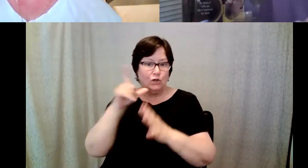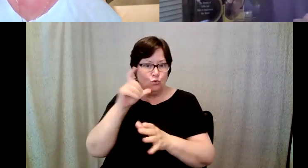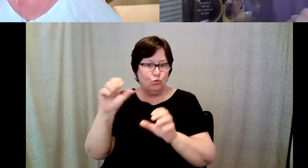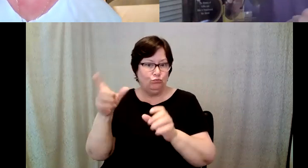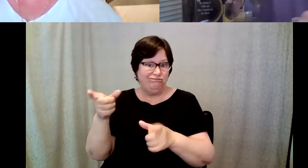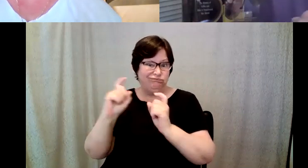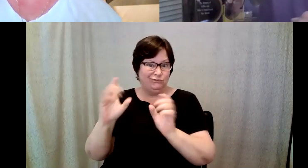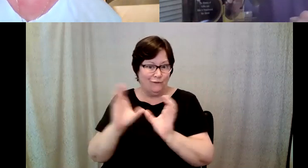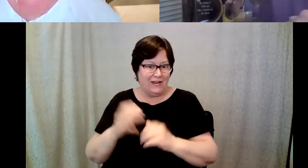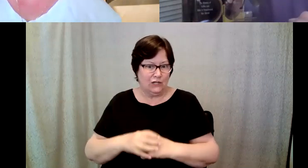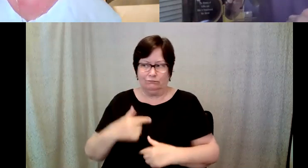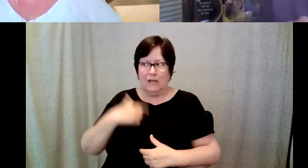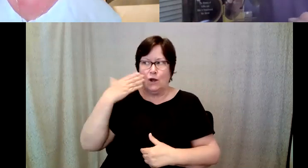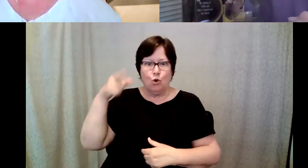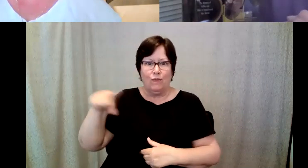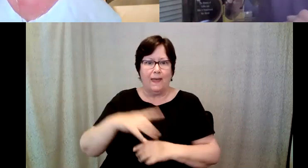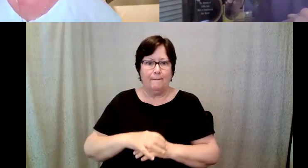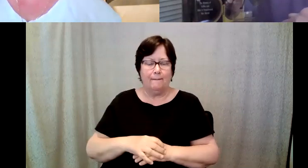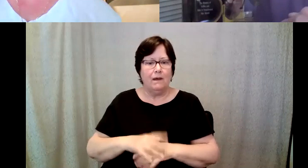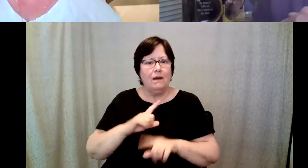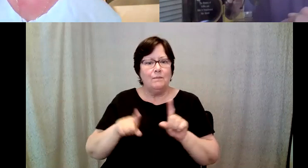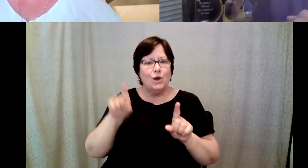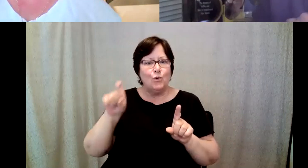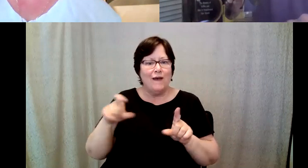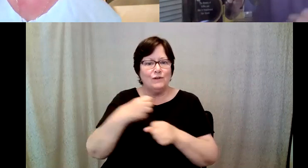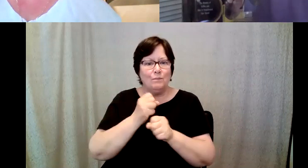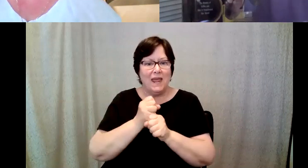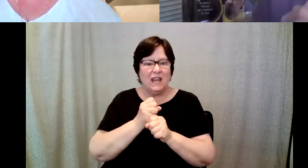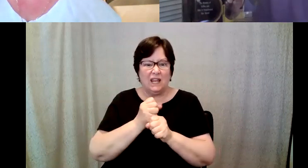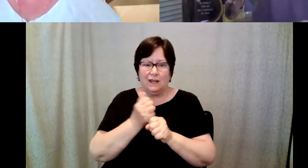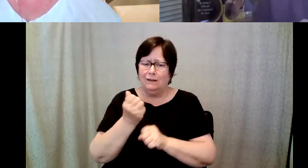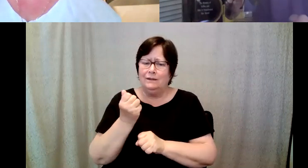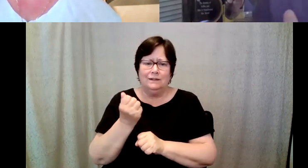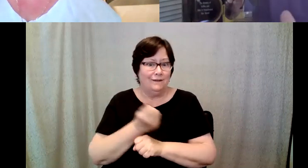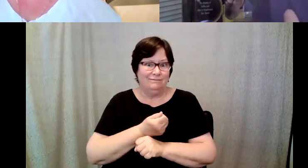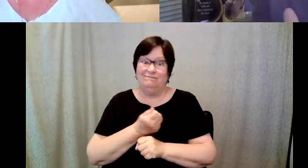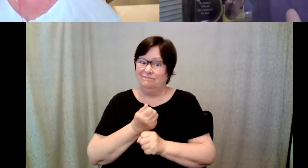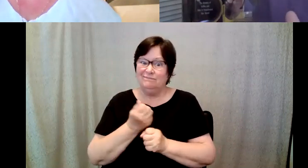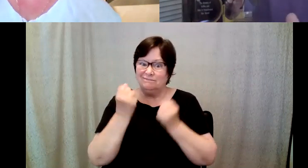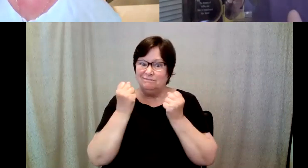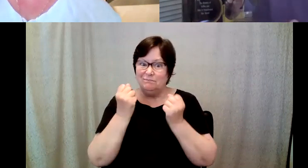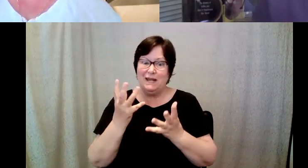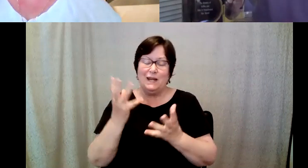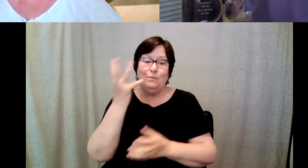D. Major Cohen: And you have to make. D. Major Cohen: Quite a few beautiful beverages in a very small amount of time.